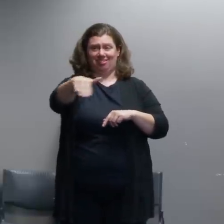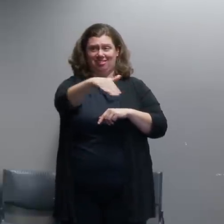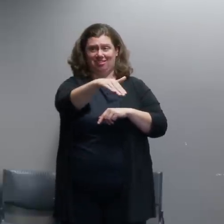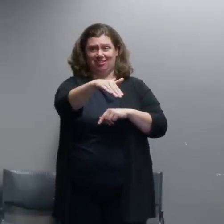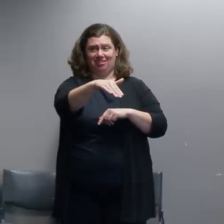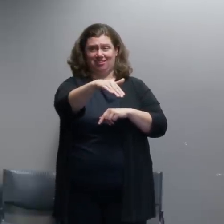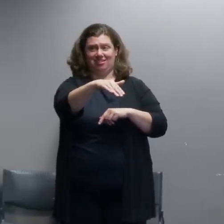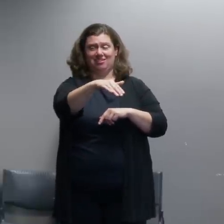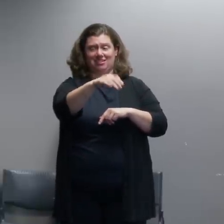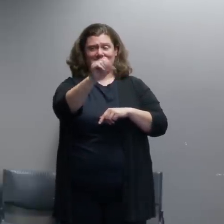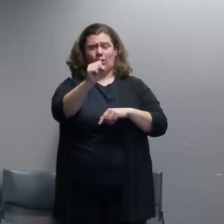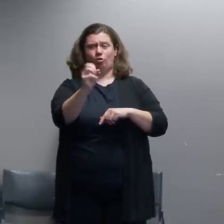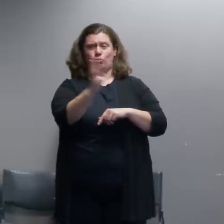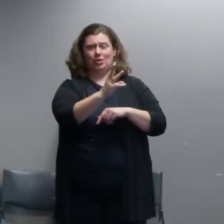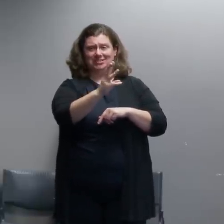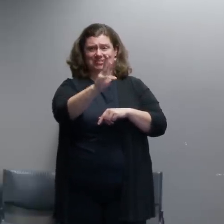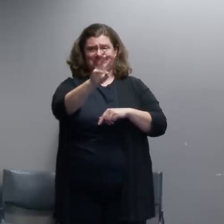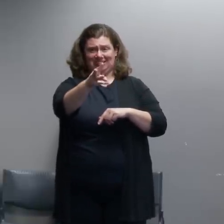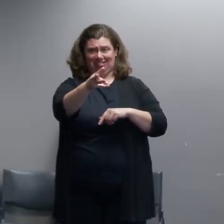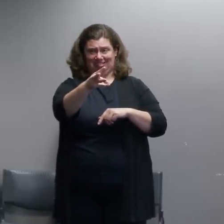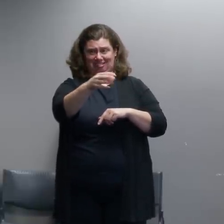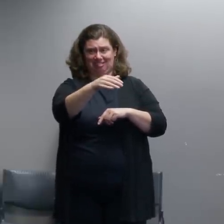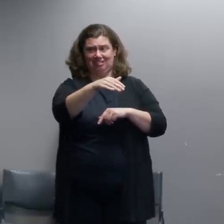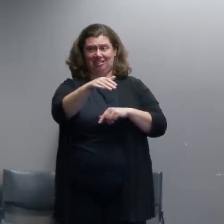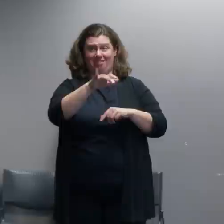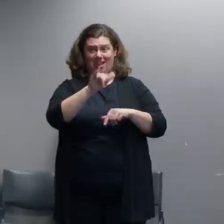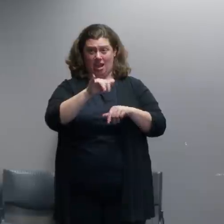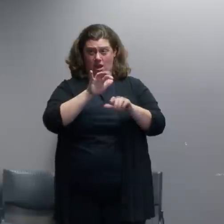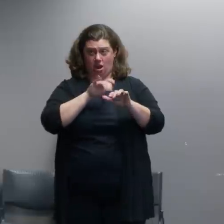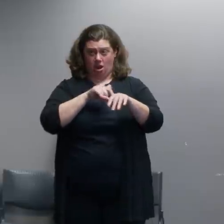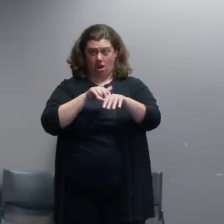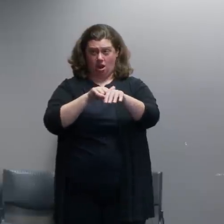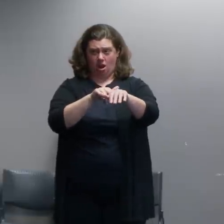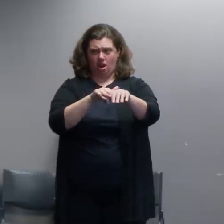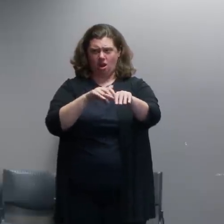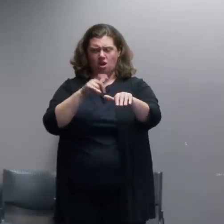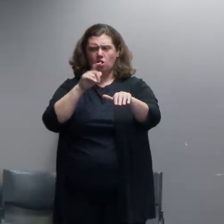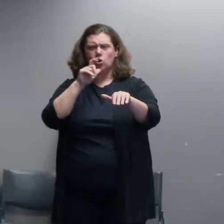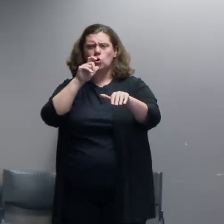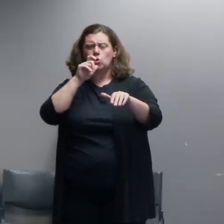and federal law enforcement in a group together there's two different chains of command and two different people making decisions,